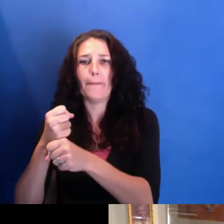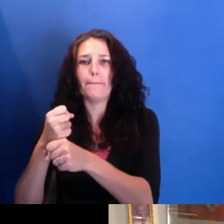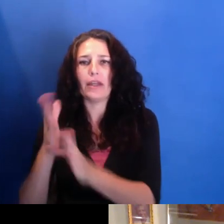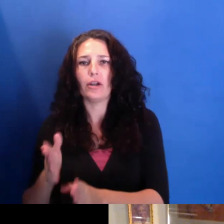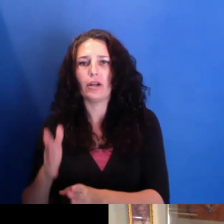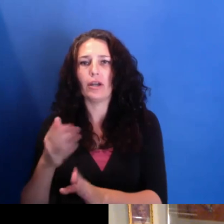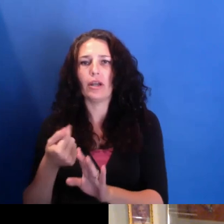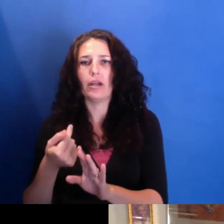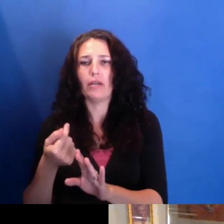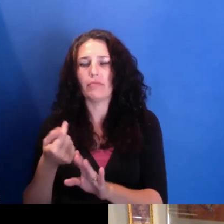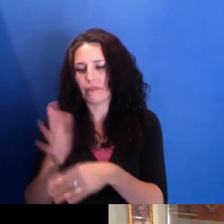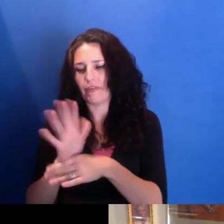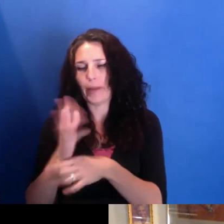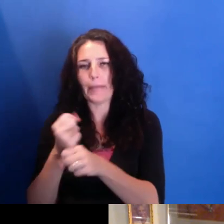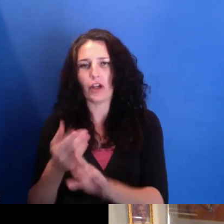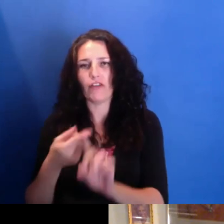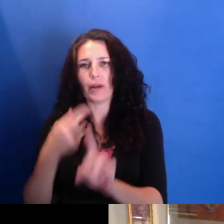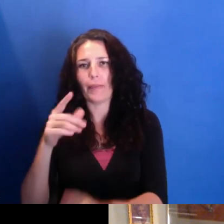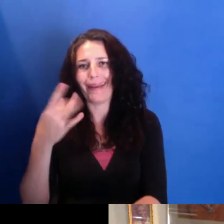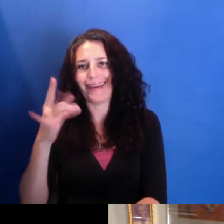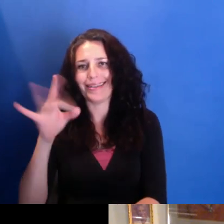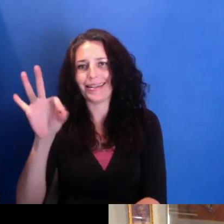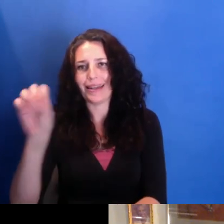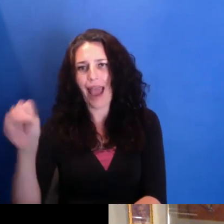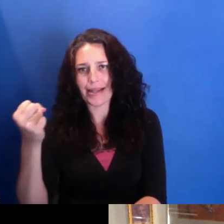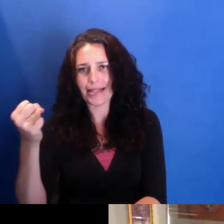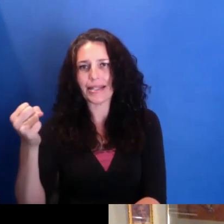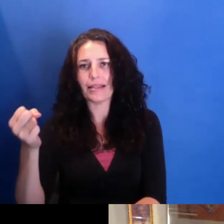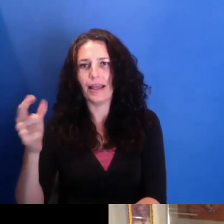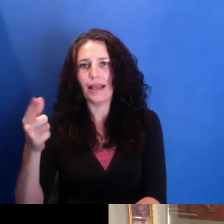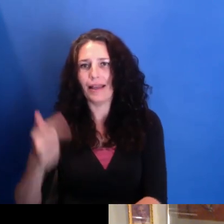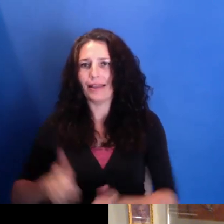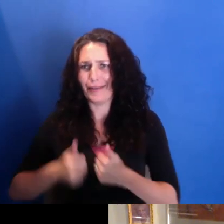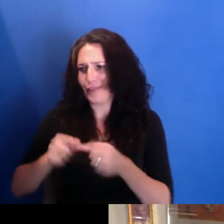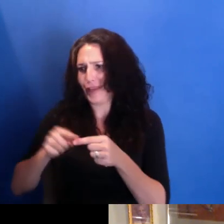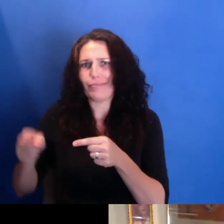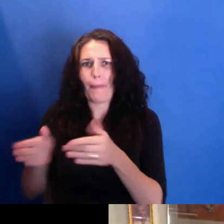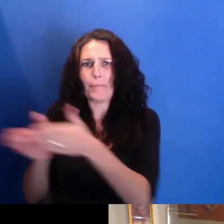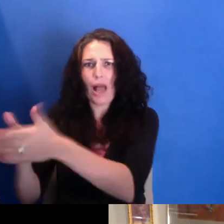would should in Philadelphia. But-- well, in the '80s or whatever,